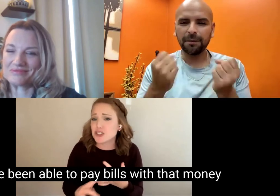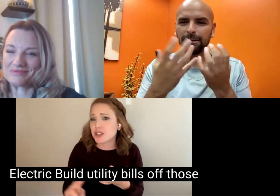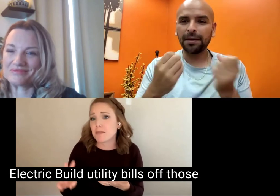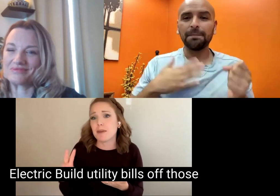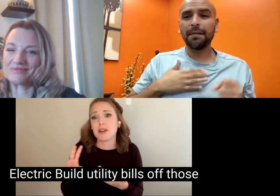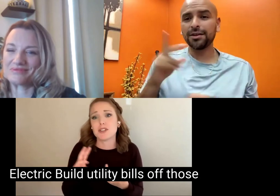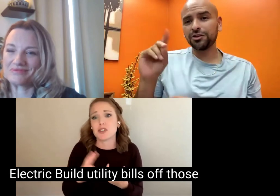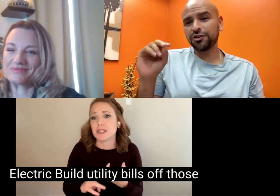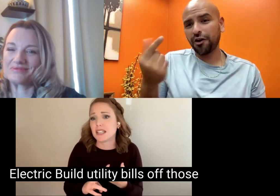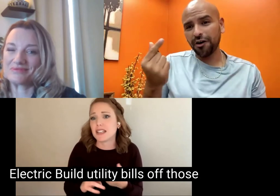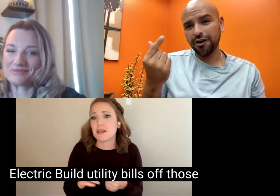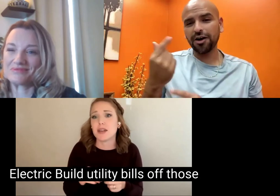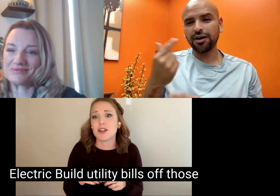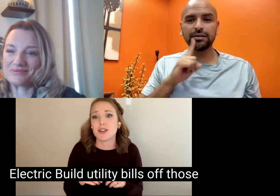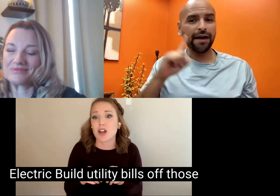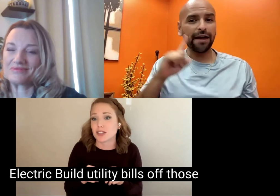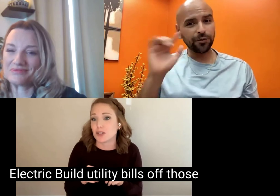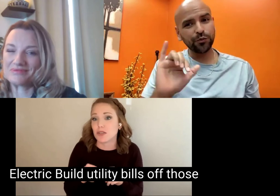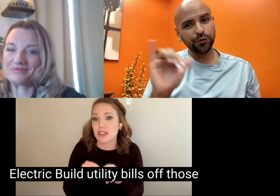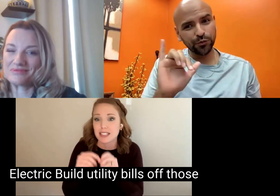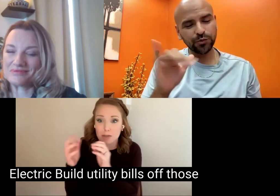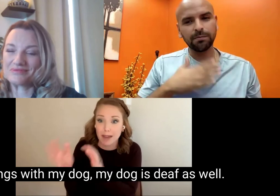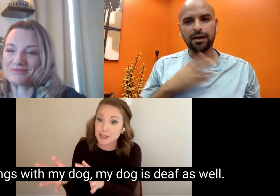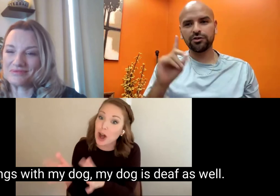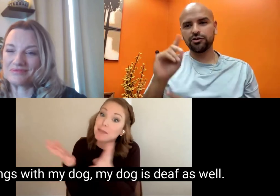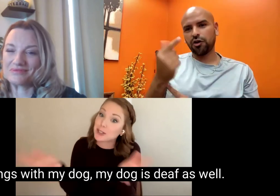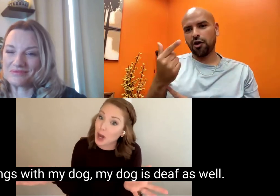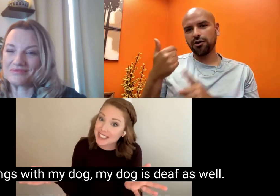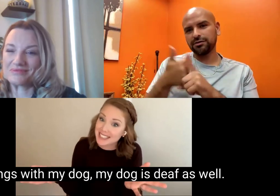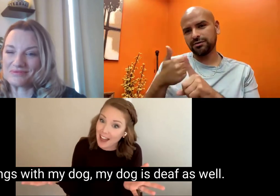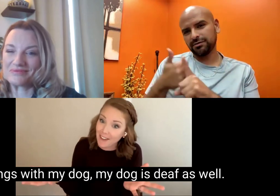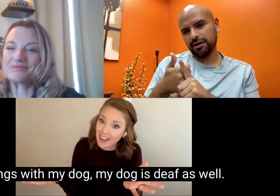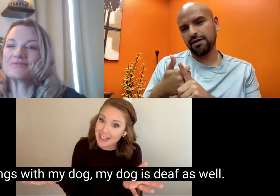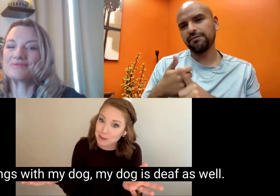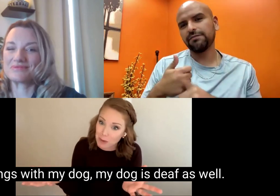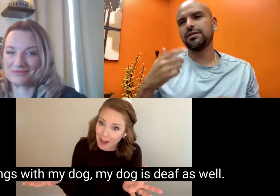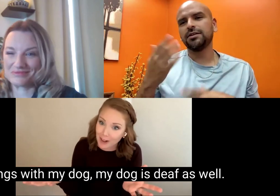Electric Build utility bills off those things with my dog, my dog is deaf as well.